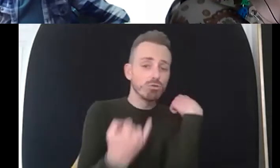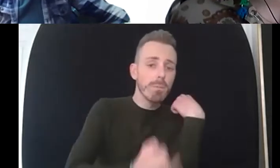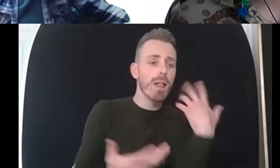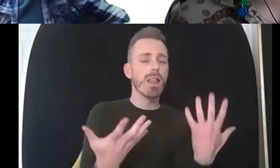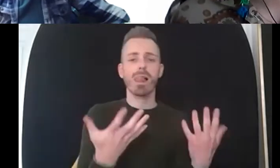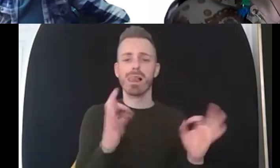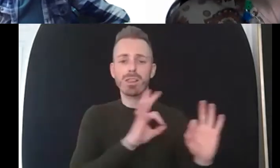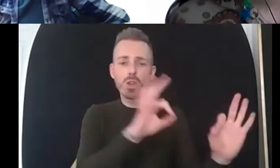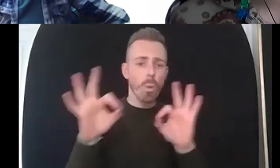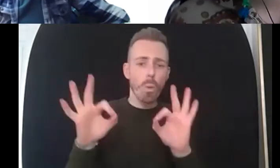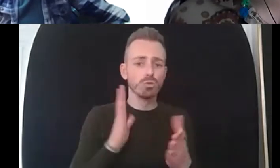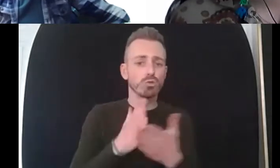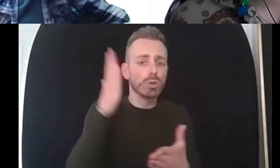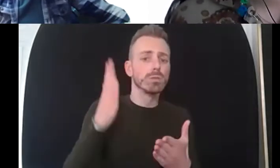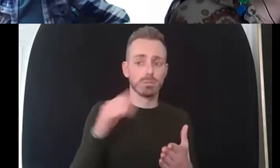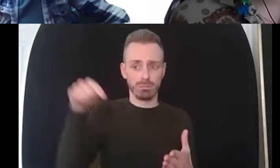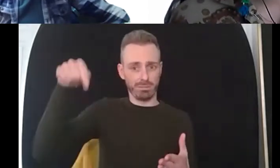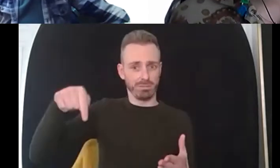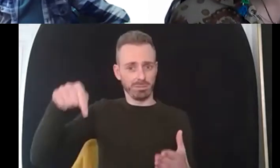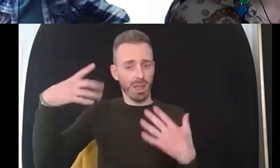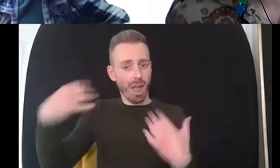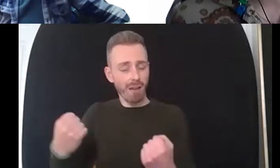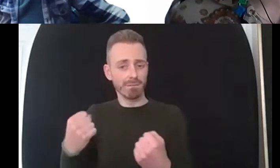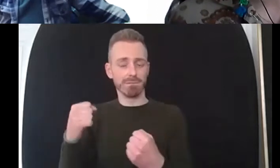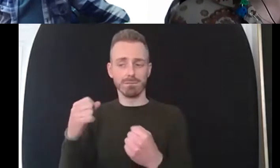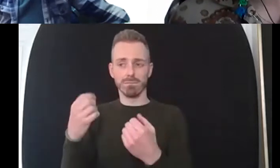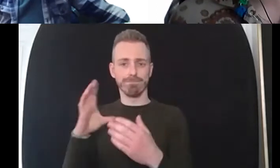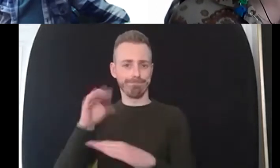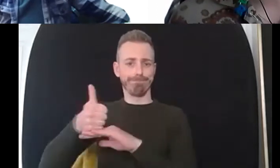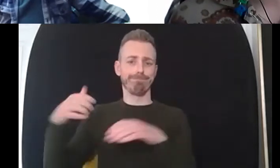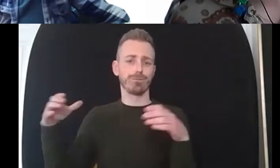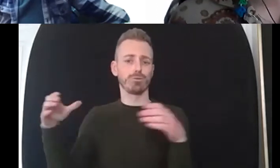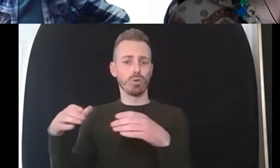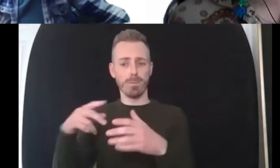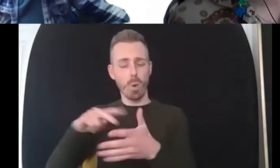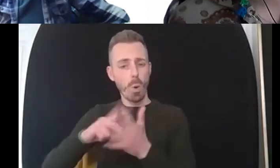and feel safe with and yeah i'm happy that as an organization we can facilitate spaces like